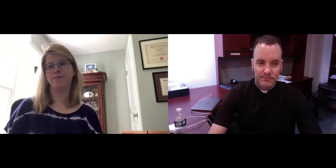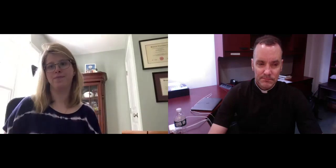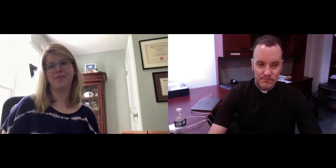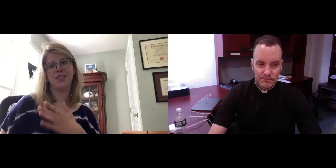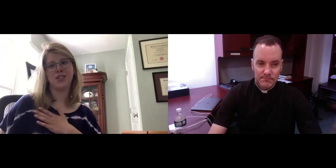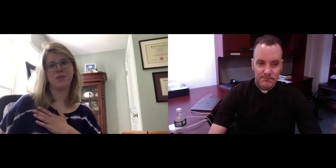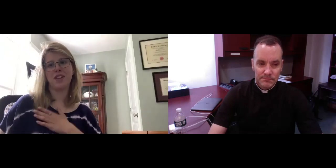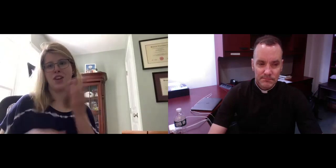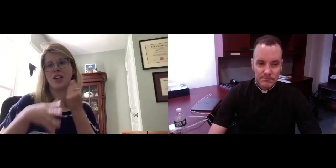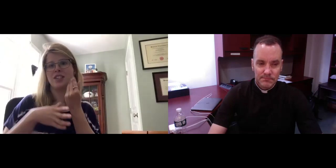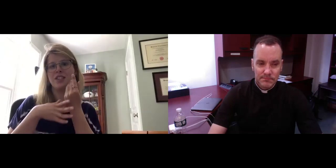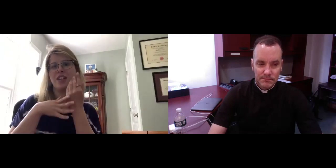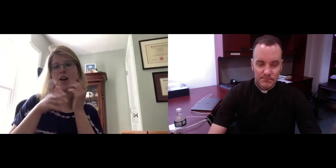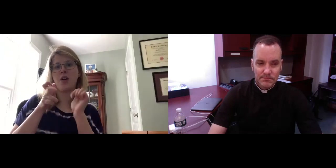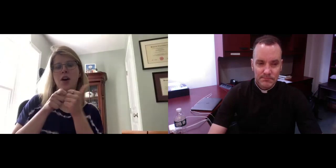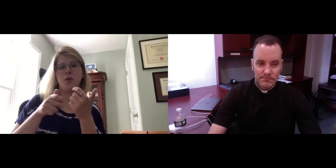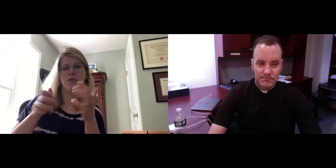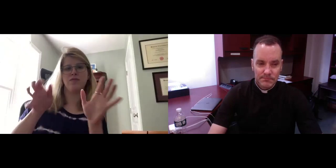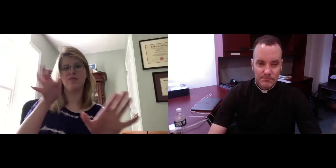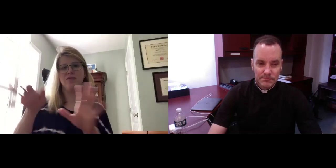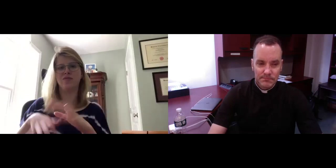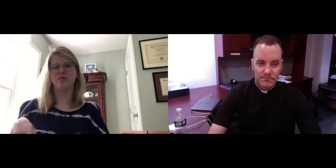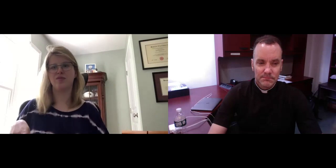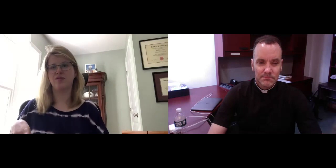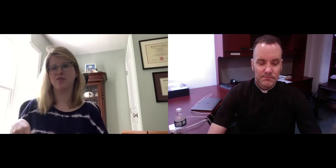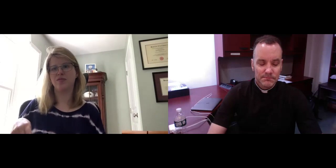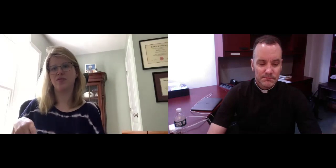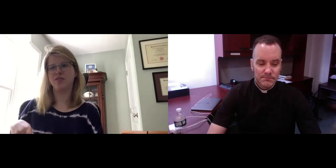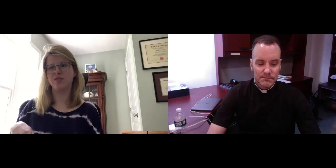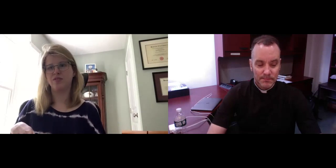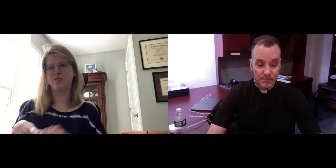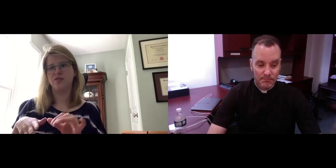people. And I think we need to do the same today in our time. So those are my